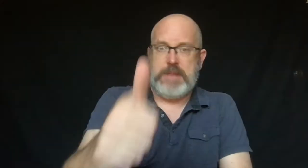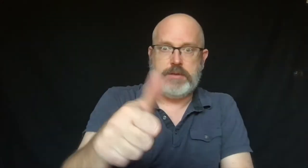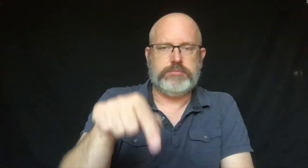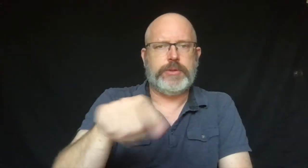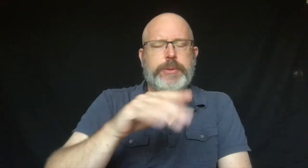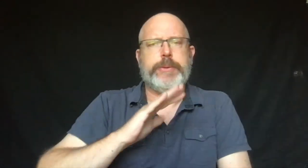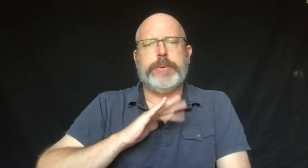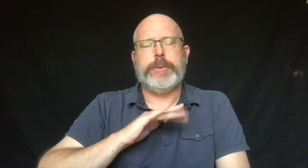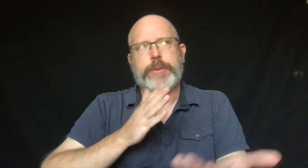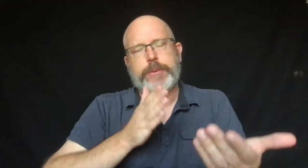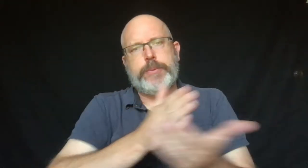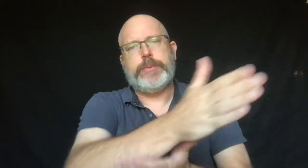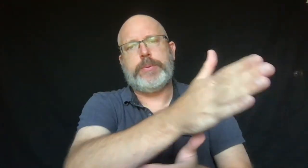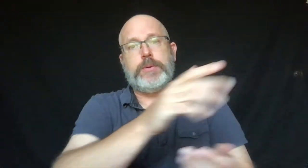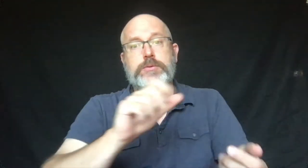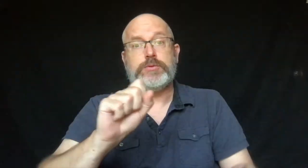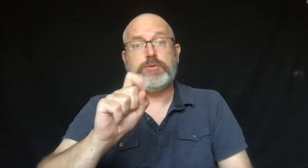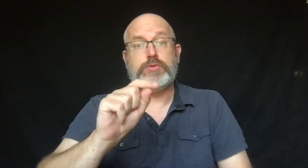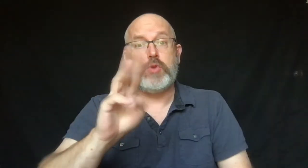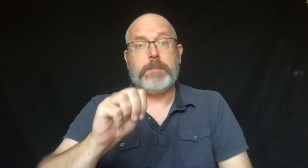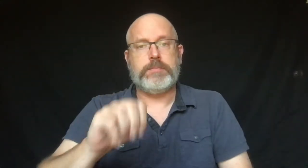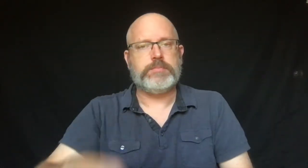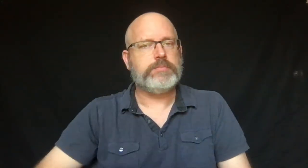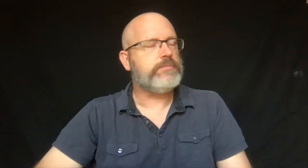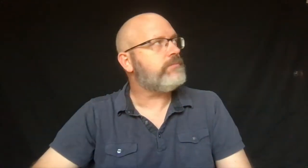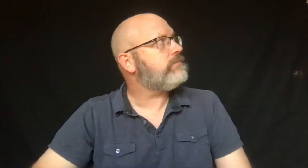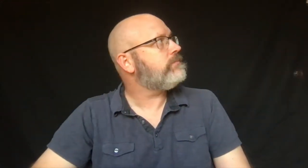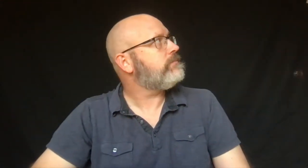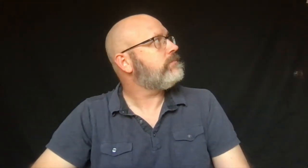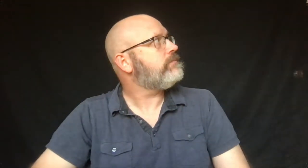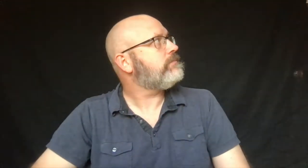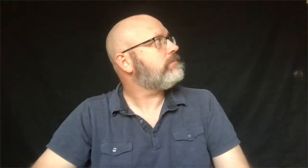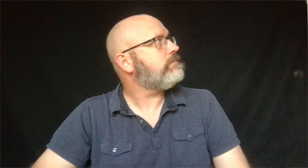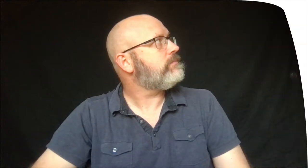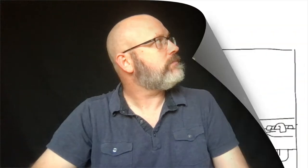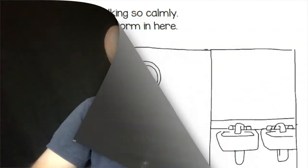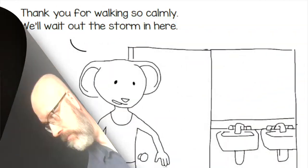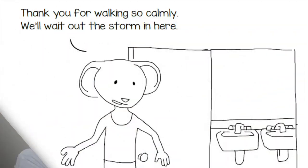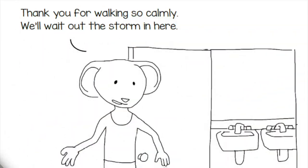was the best place in the school to wait out the storm.